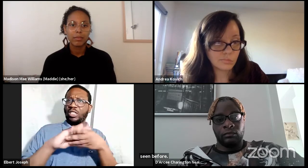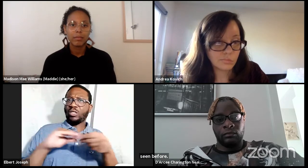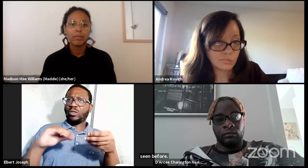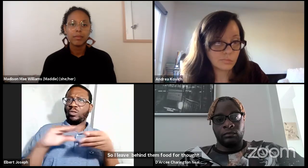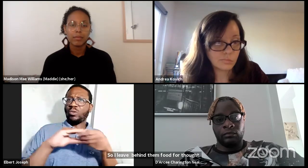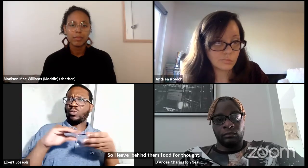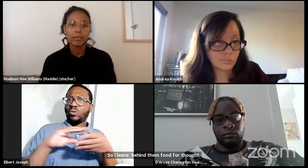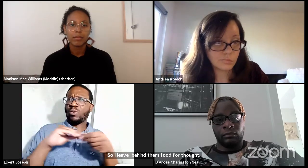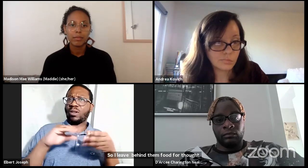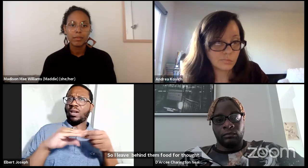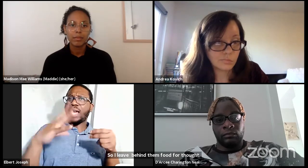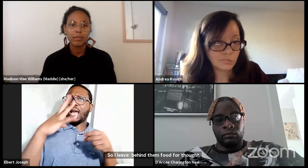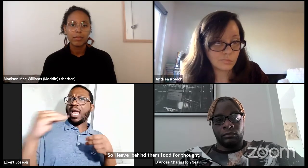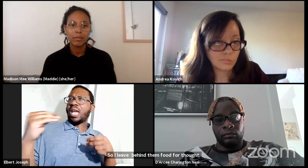is telling a story through that lens.